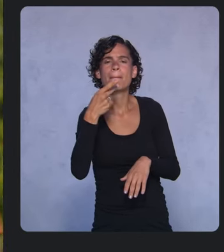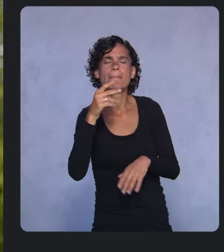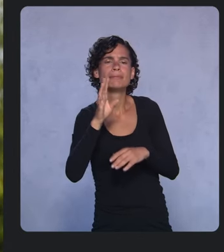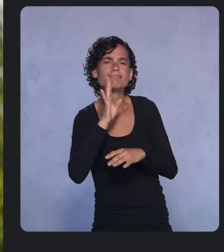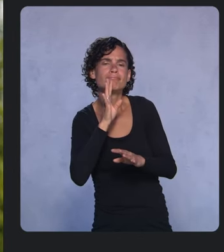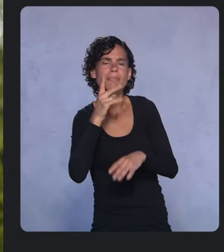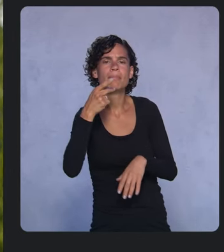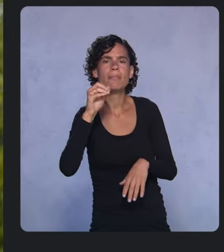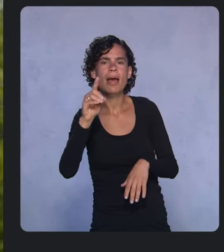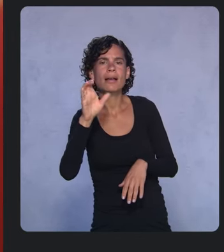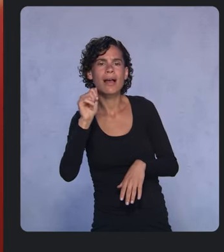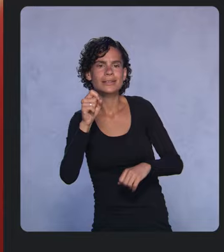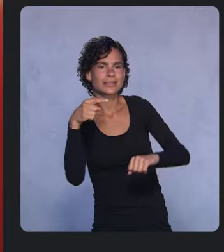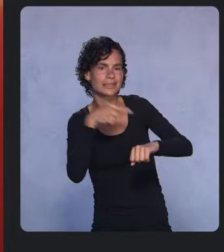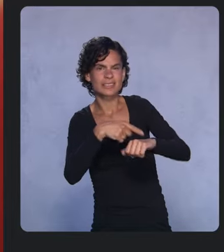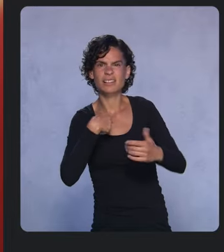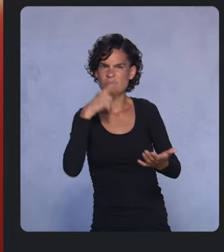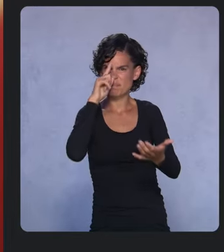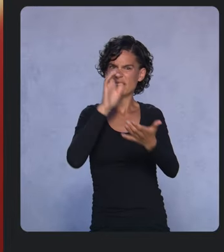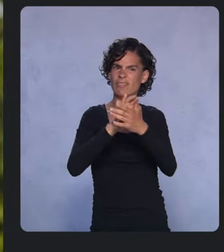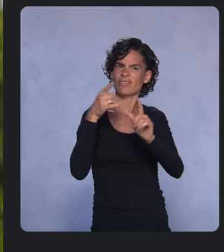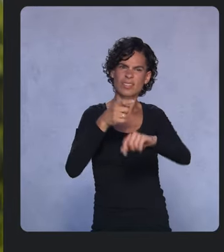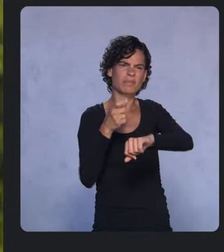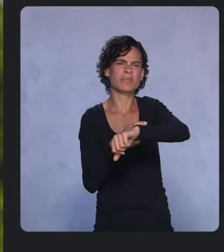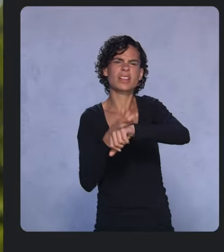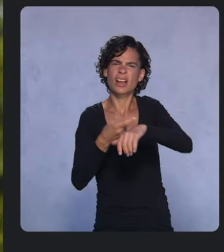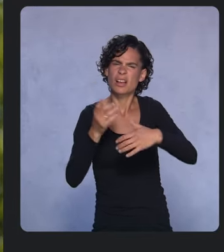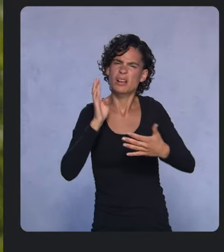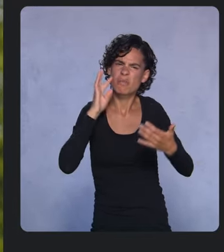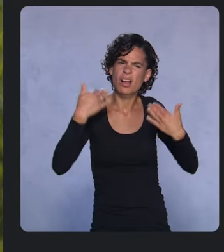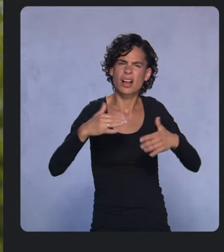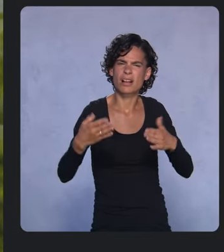We believe that wearables will be more and more important in the future,